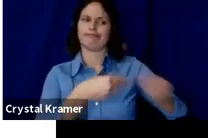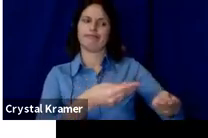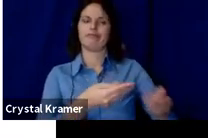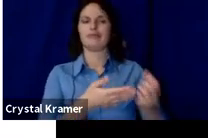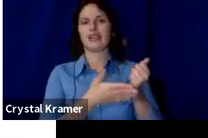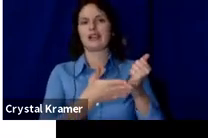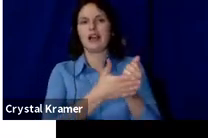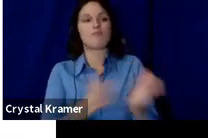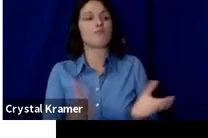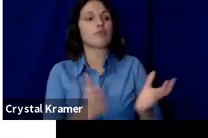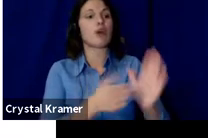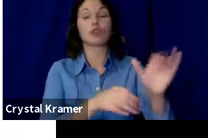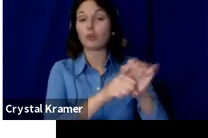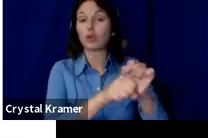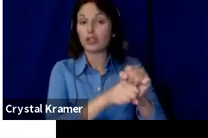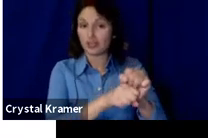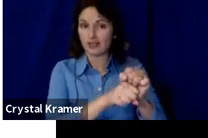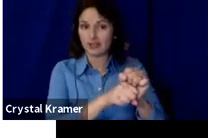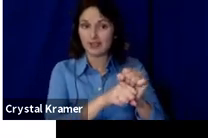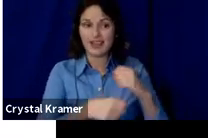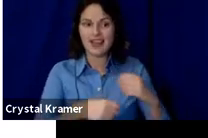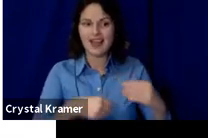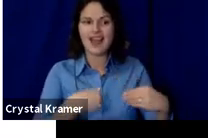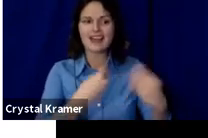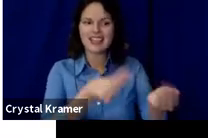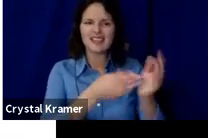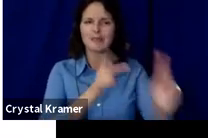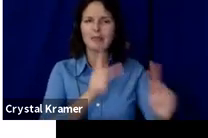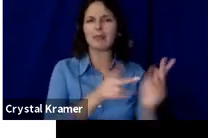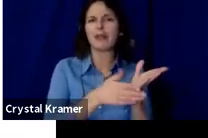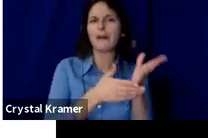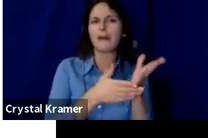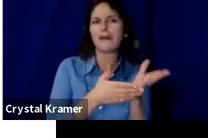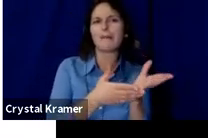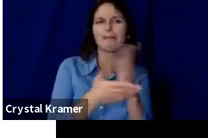can give people a piece of of the experience.